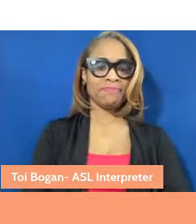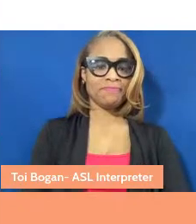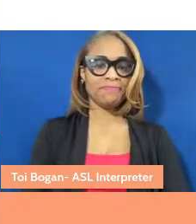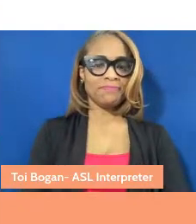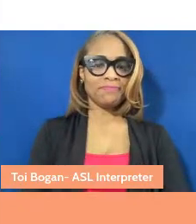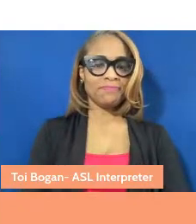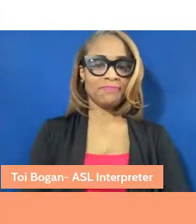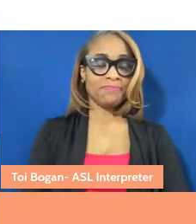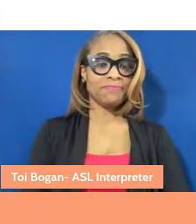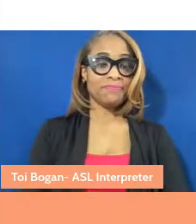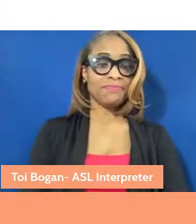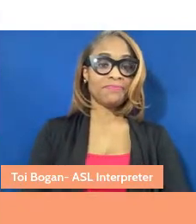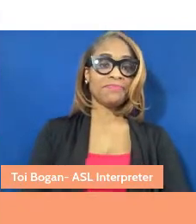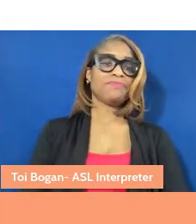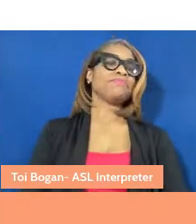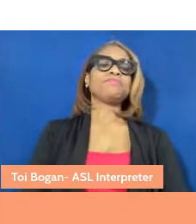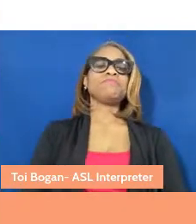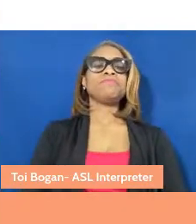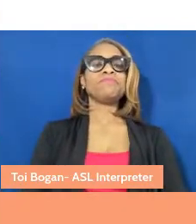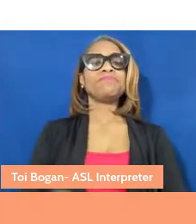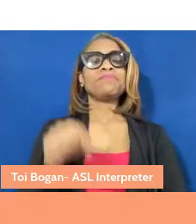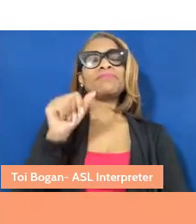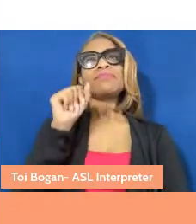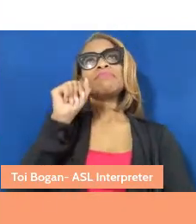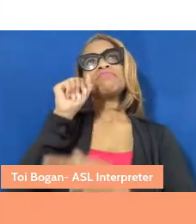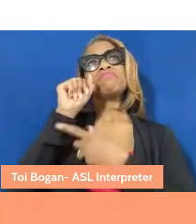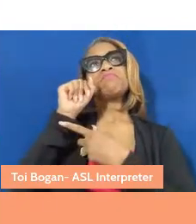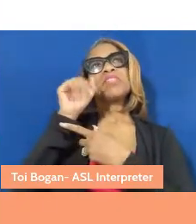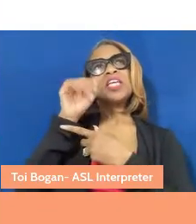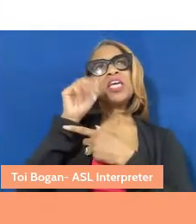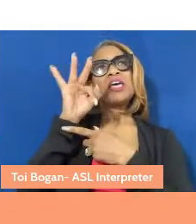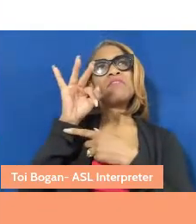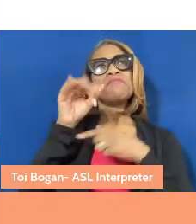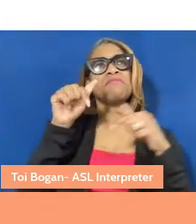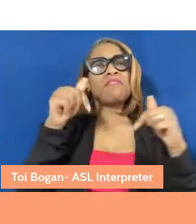If we were going to make a collaborative playlist titled